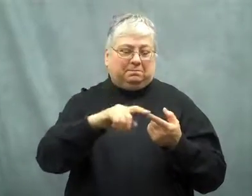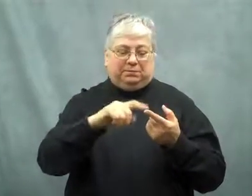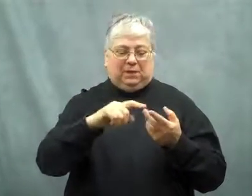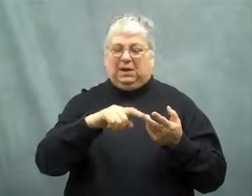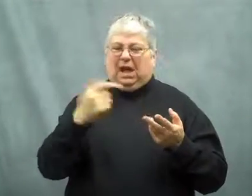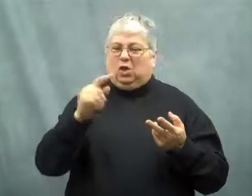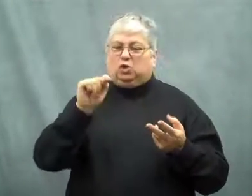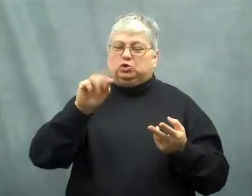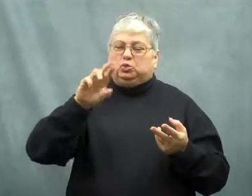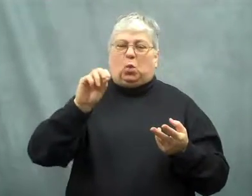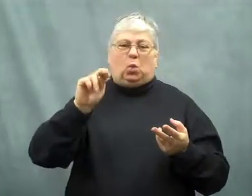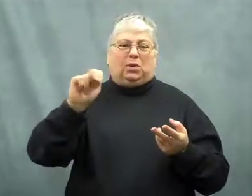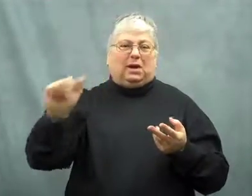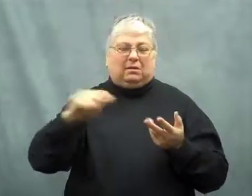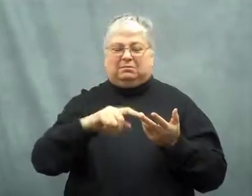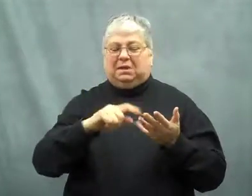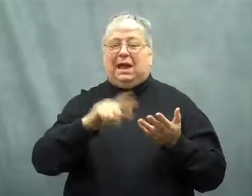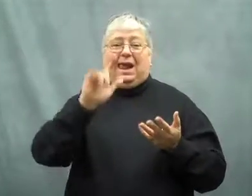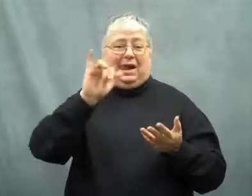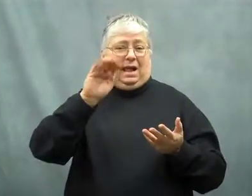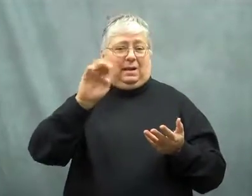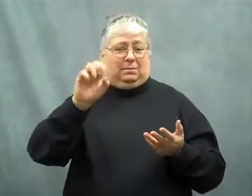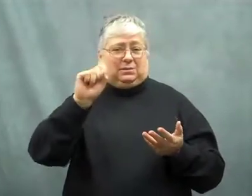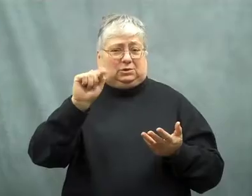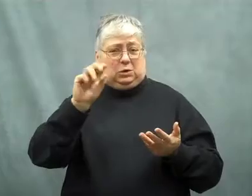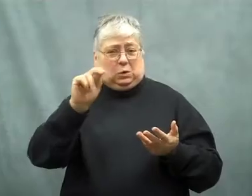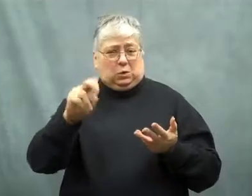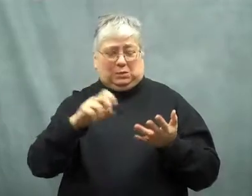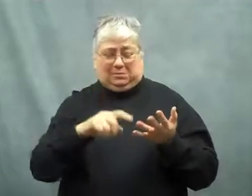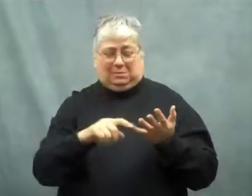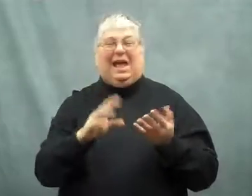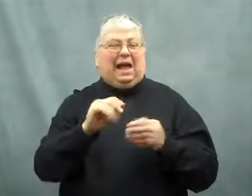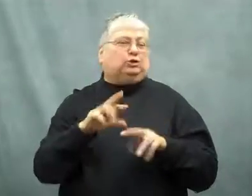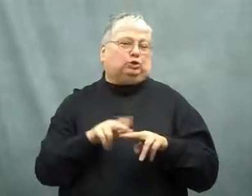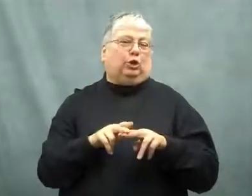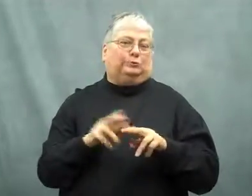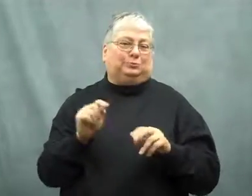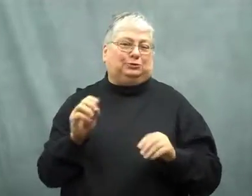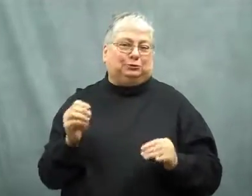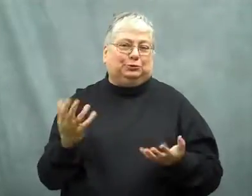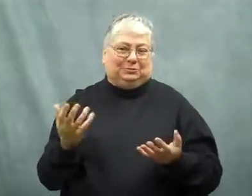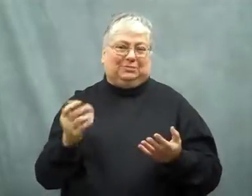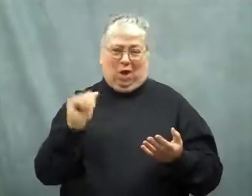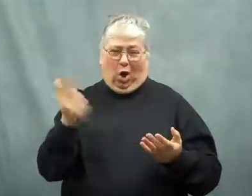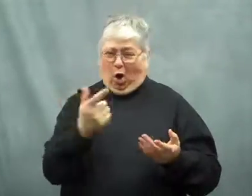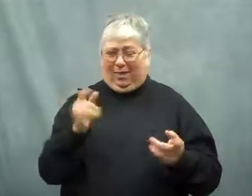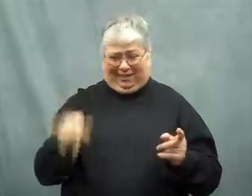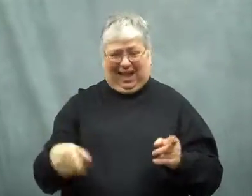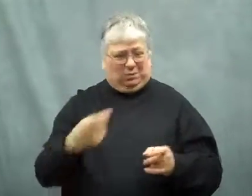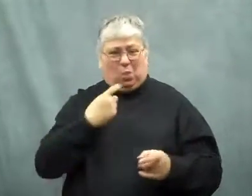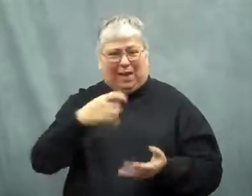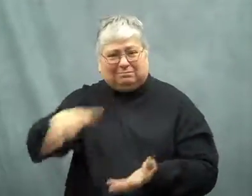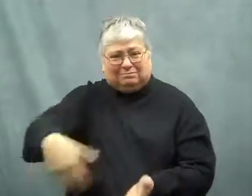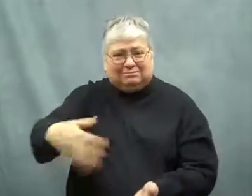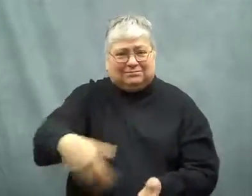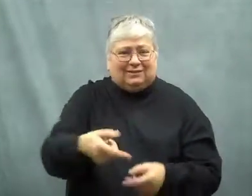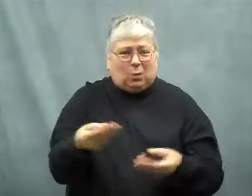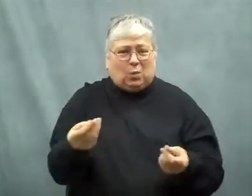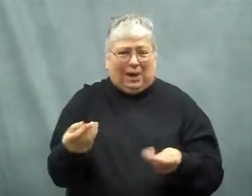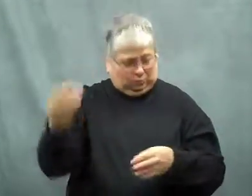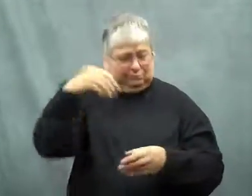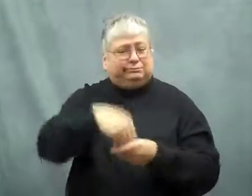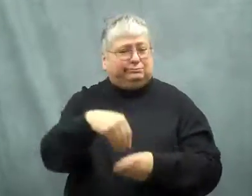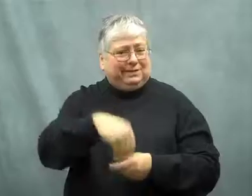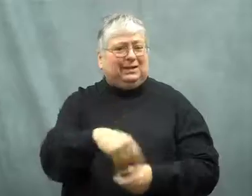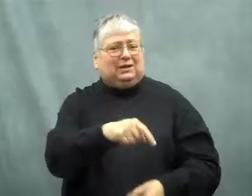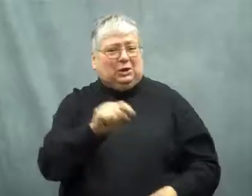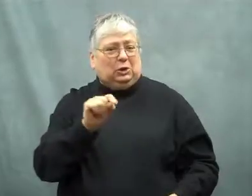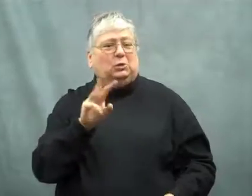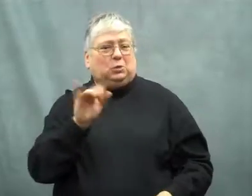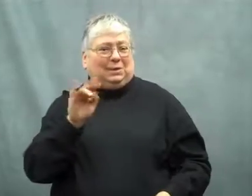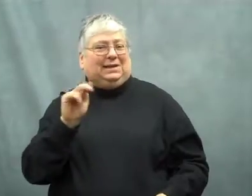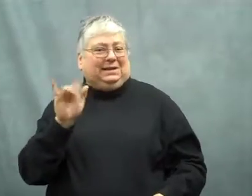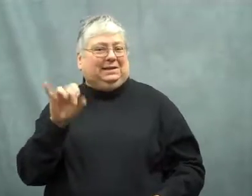trona, limestone and of course, salt.